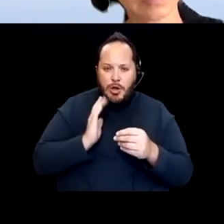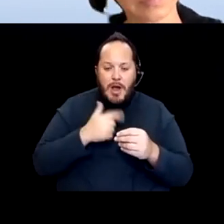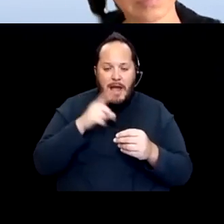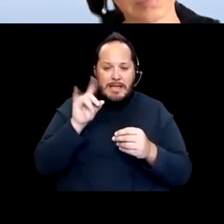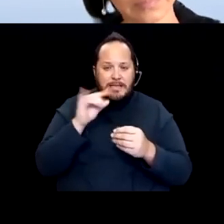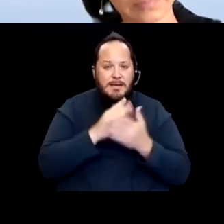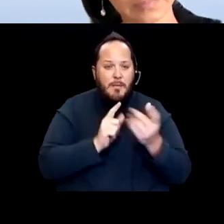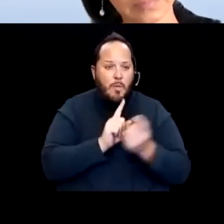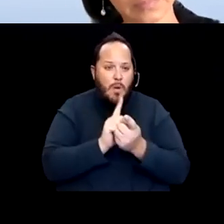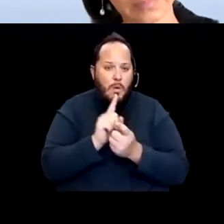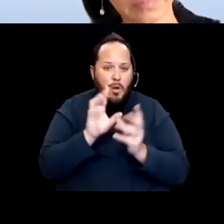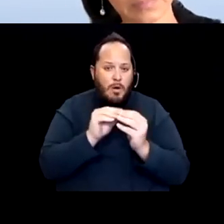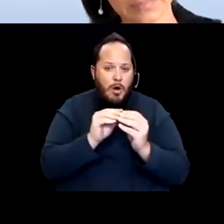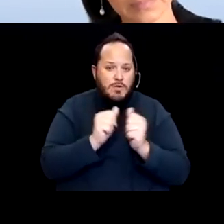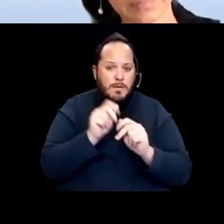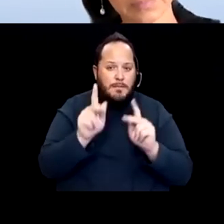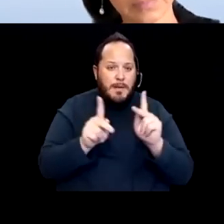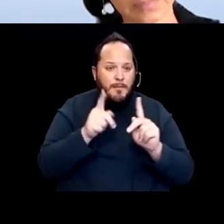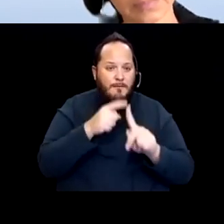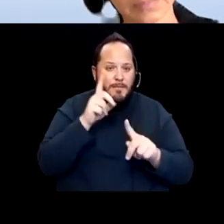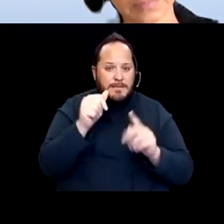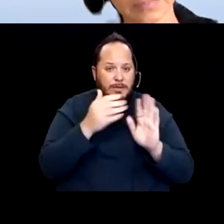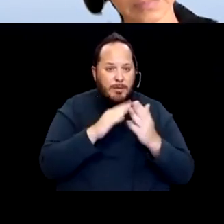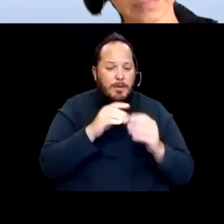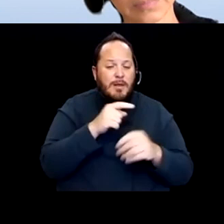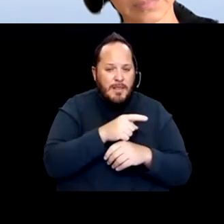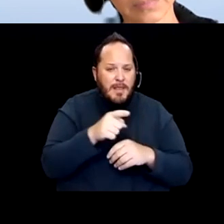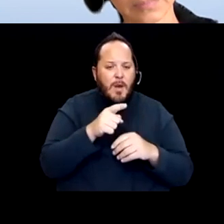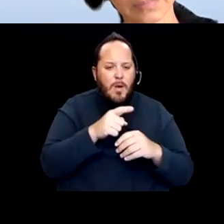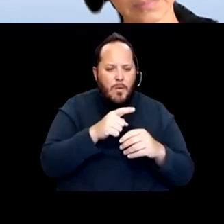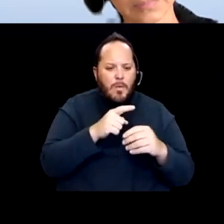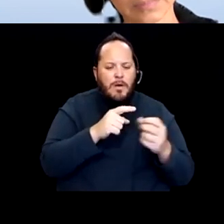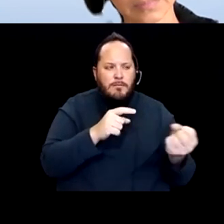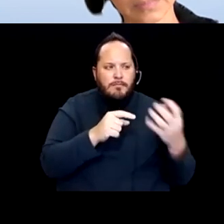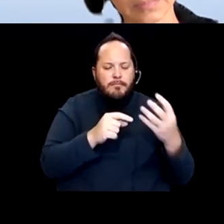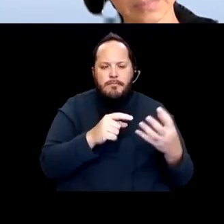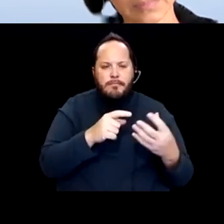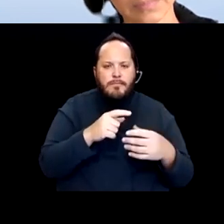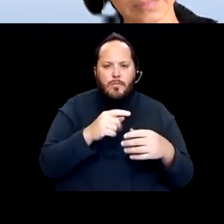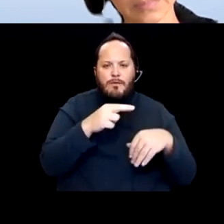they were pointing to information that they got somewhere. And I should have asked where they got that from